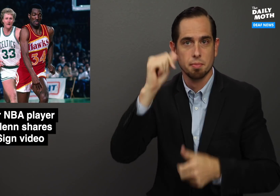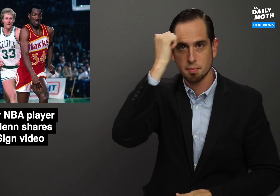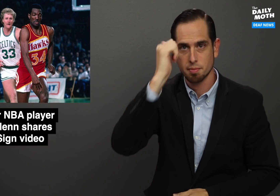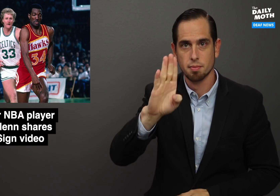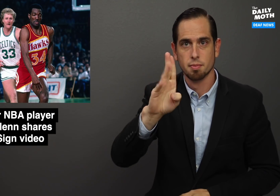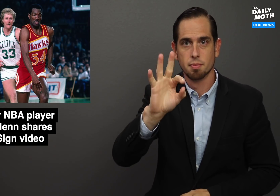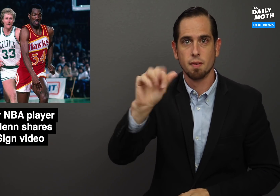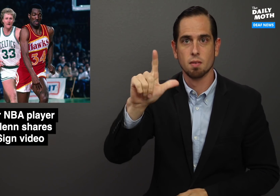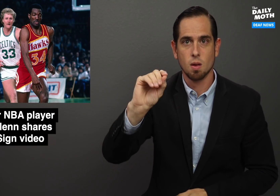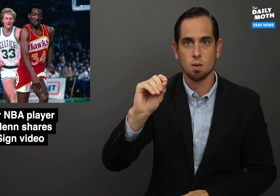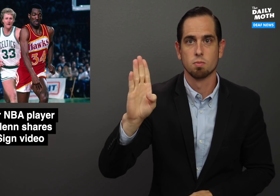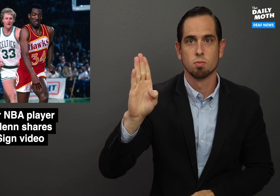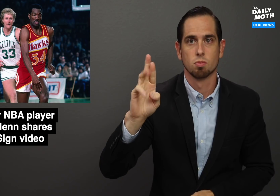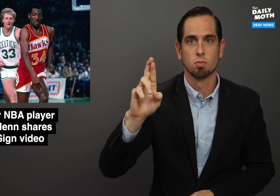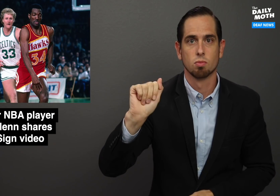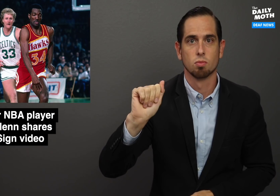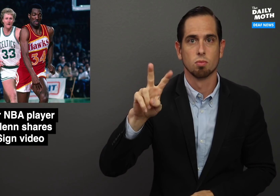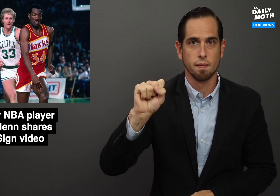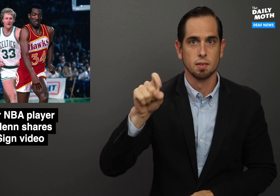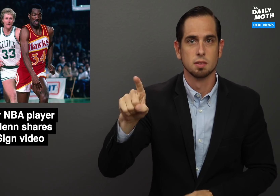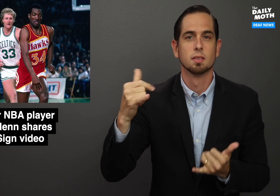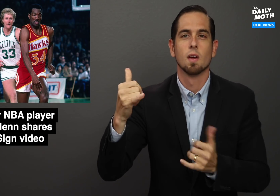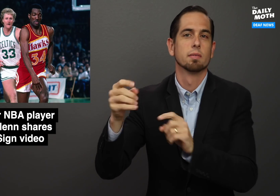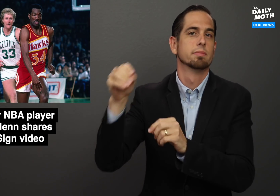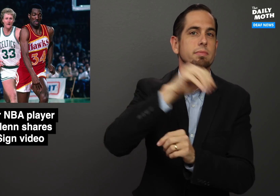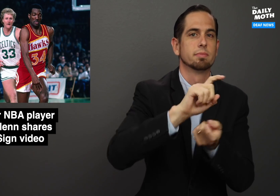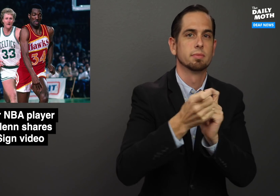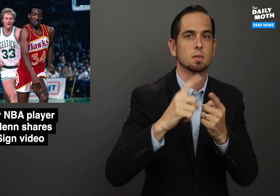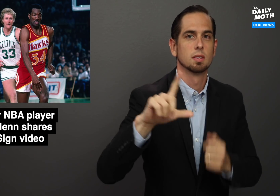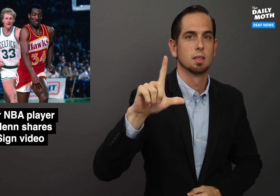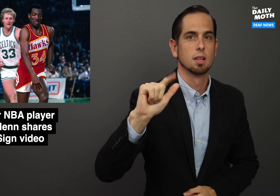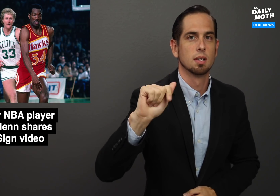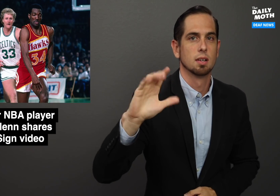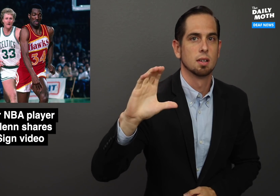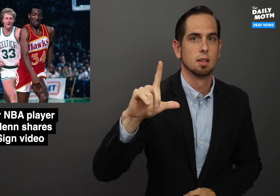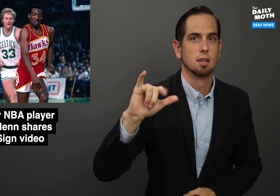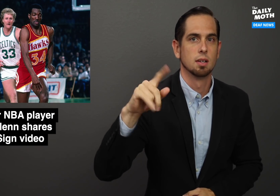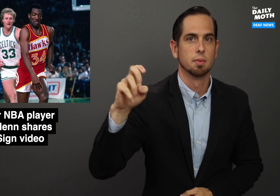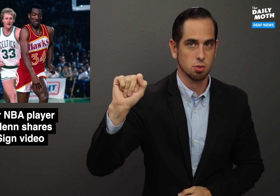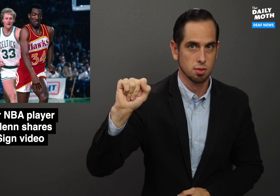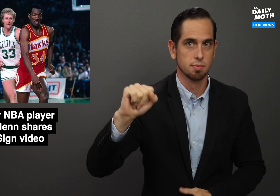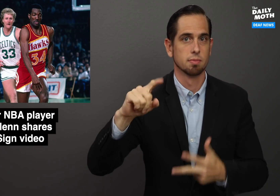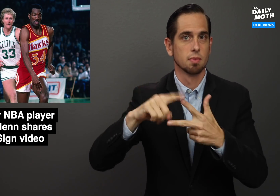the Buffalo Braves (who is now the LA Clippers),